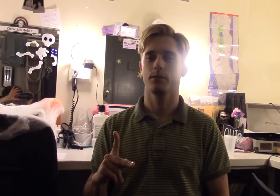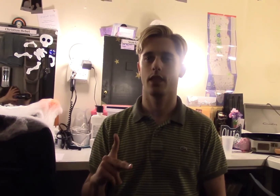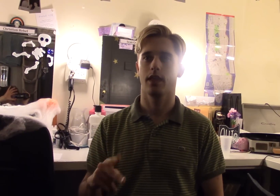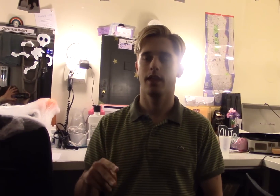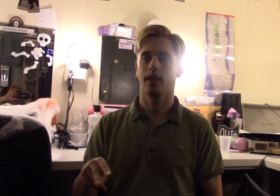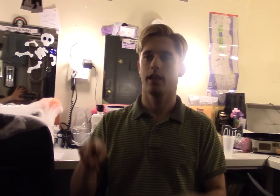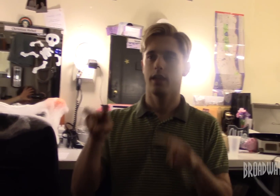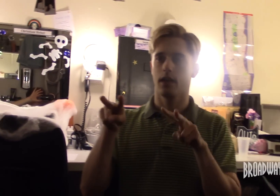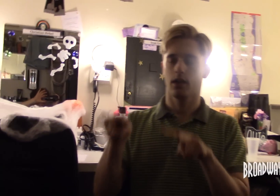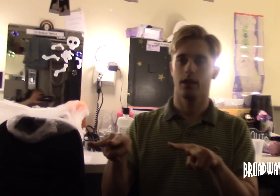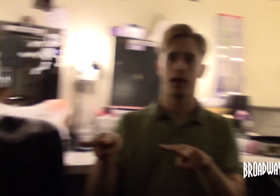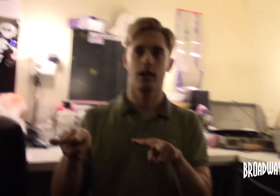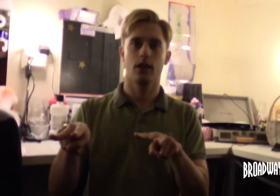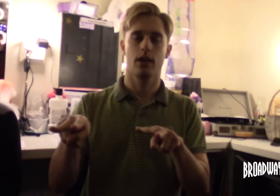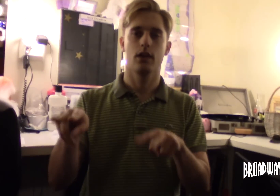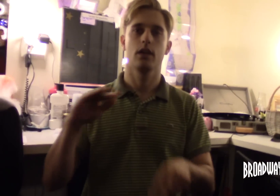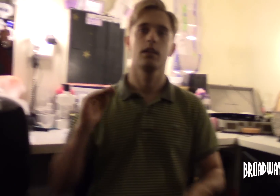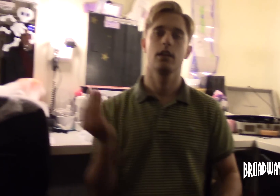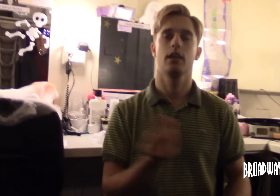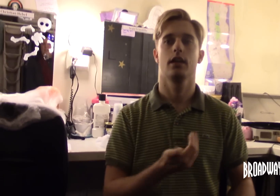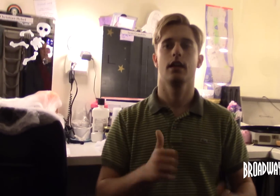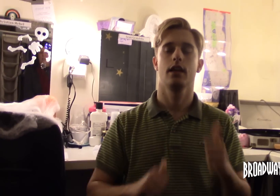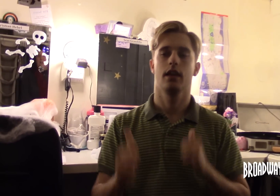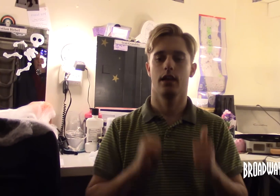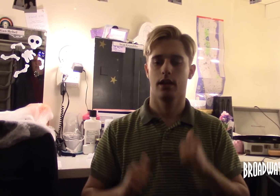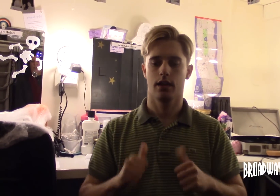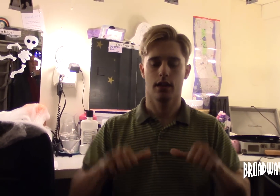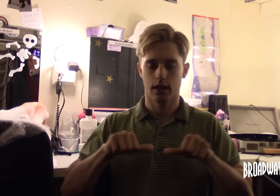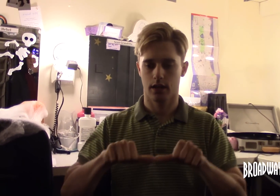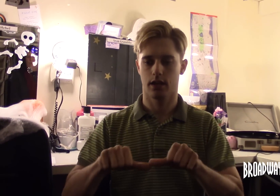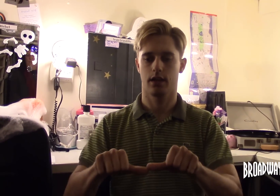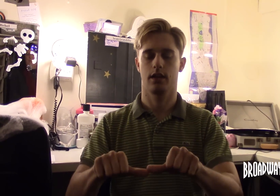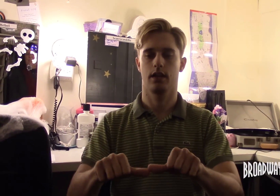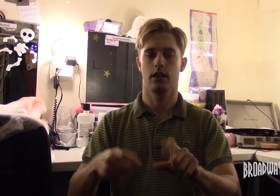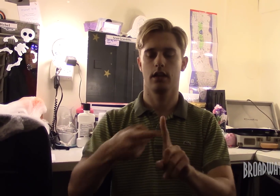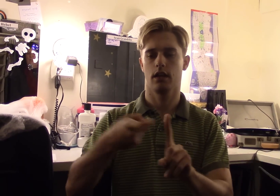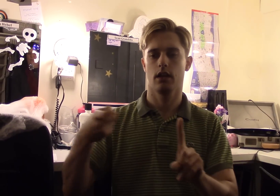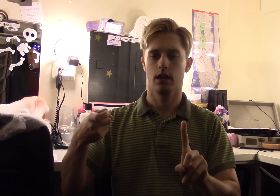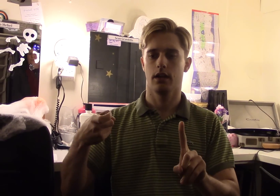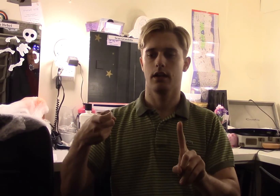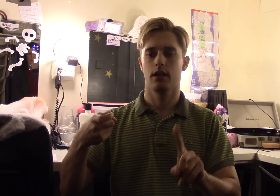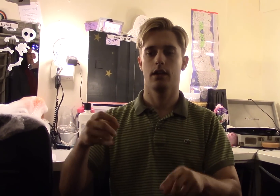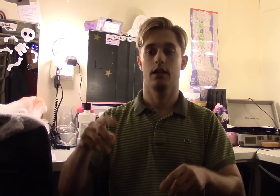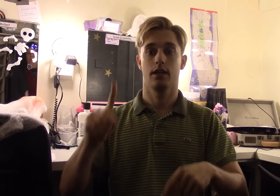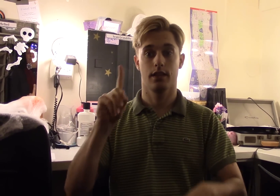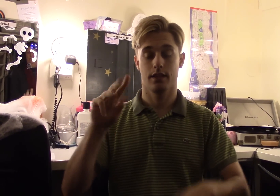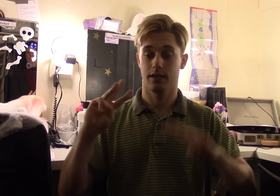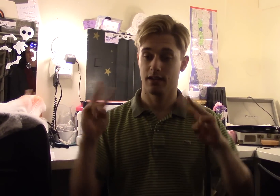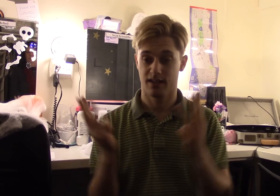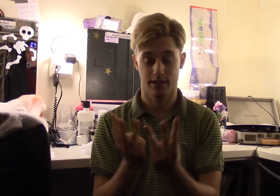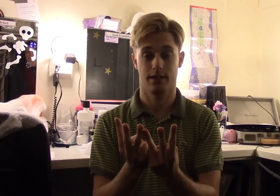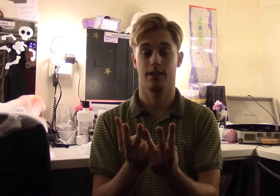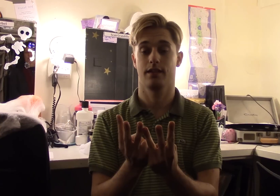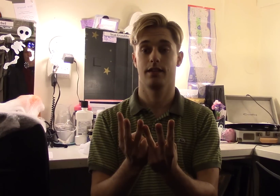Okay, watching our show continue from the